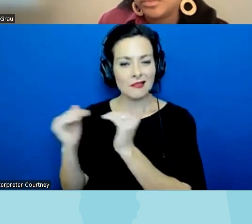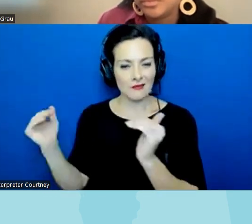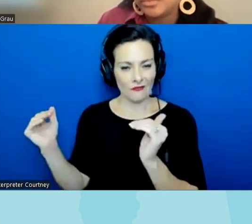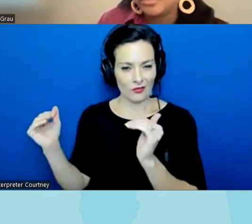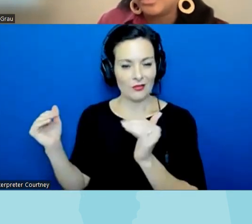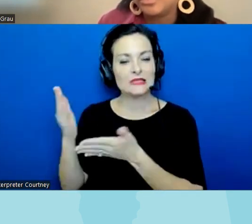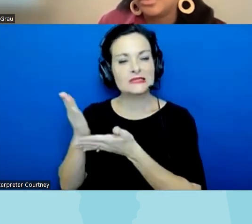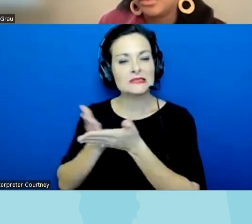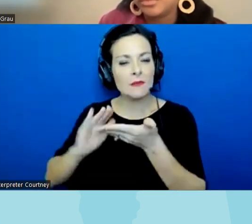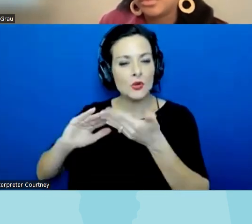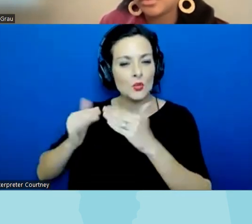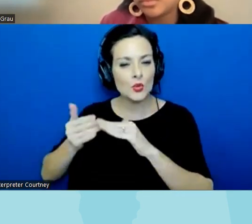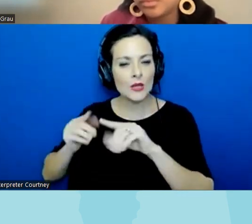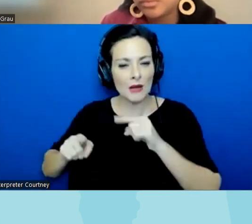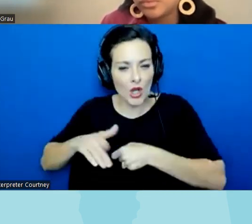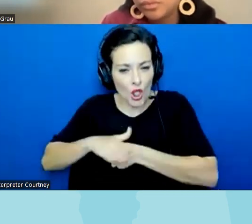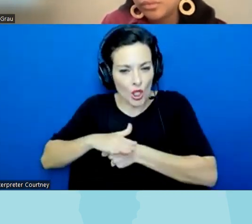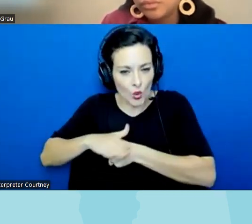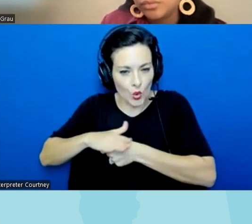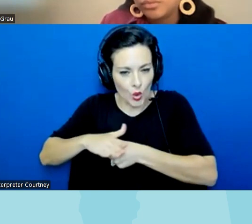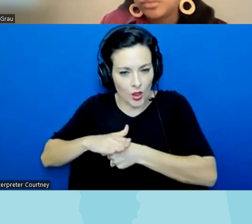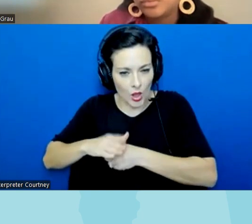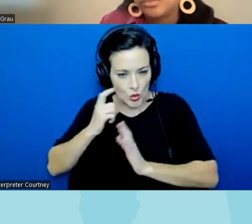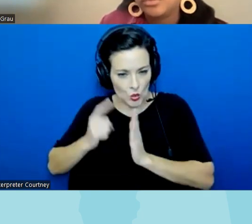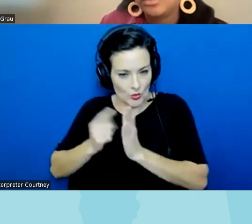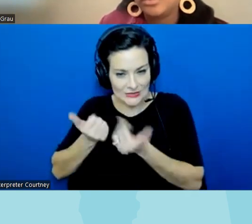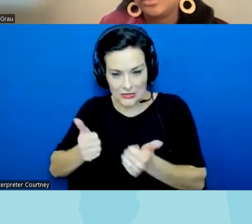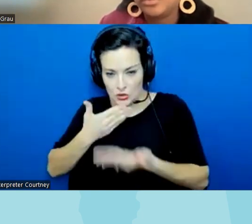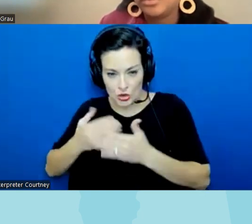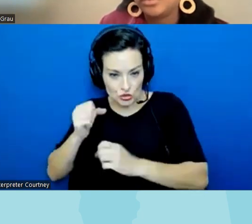level but on the local level have you seen any effective strategies when working with local